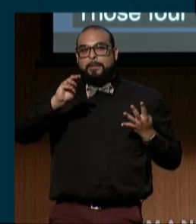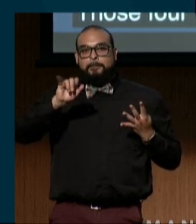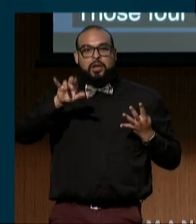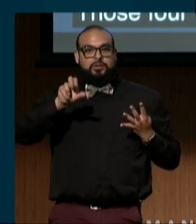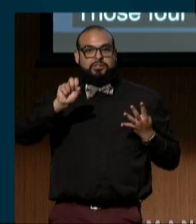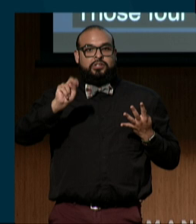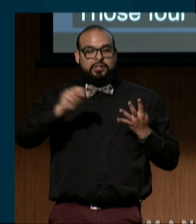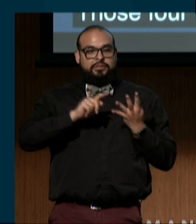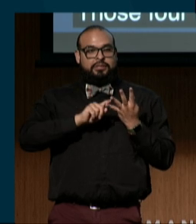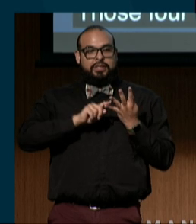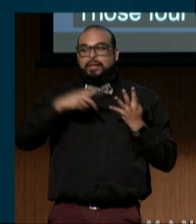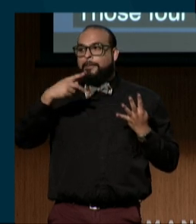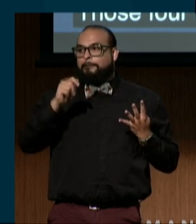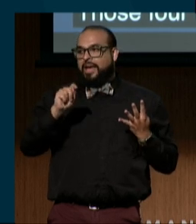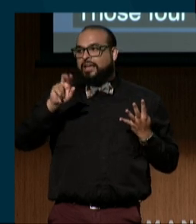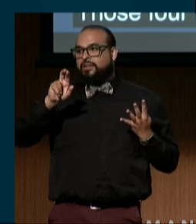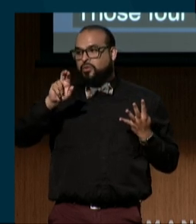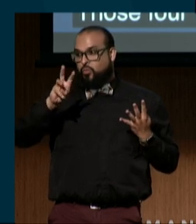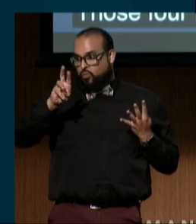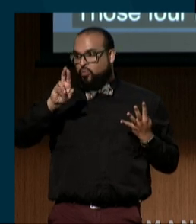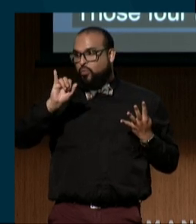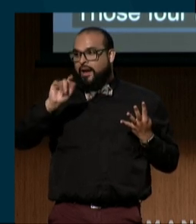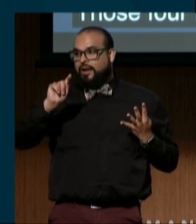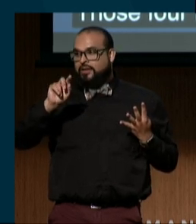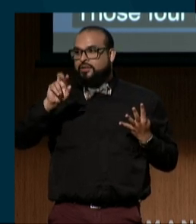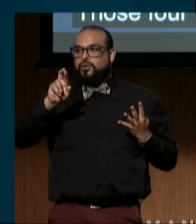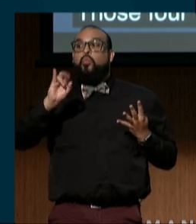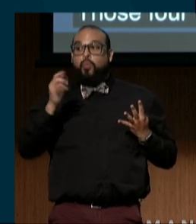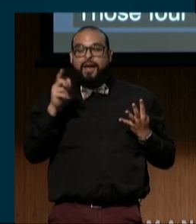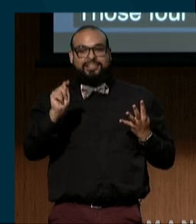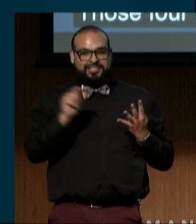Arlene... (audience applauding)